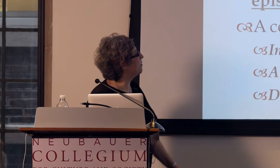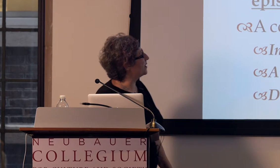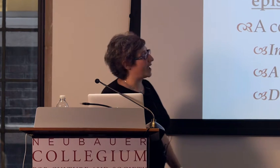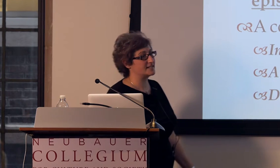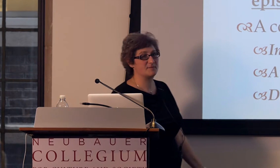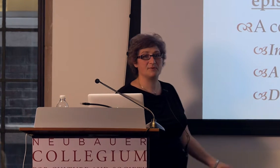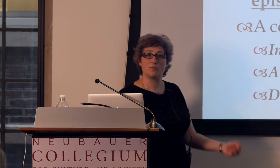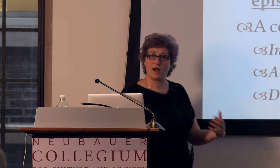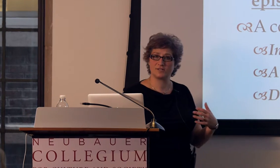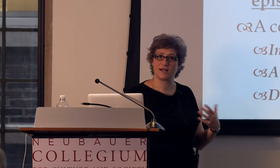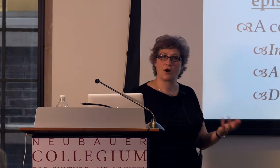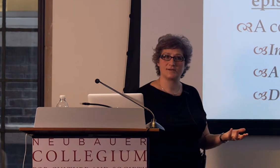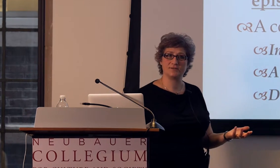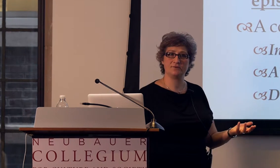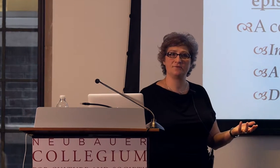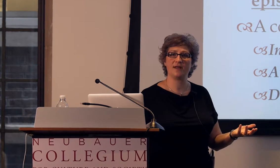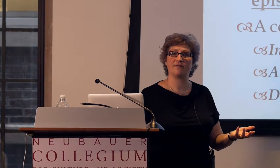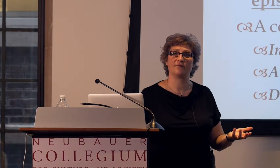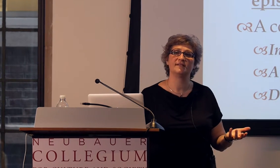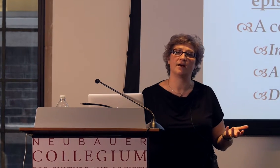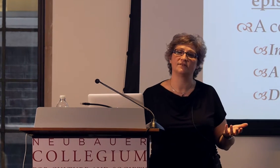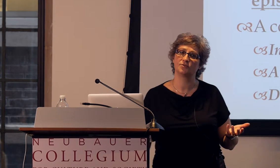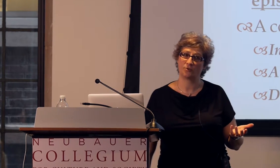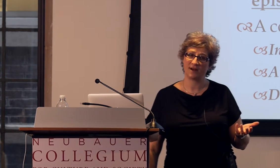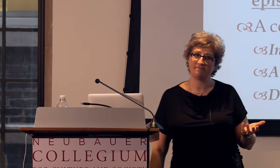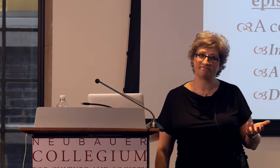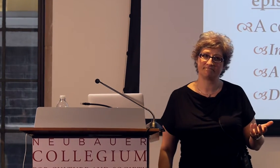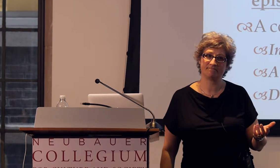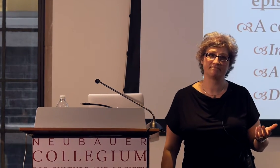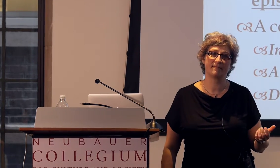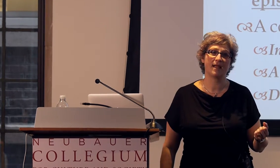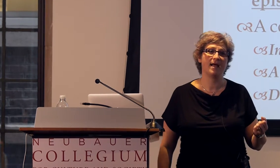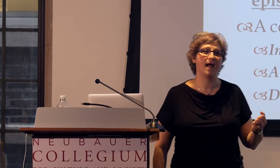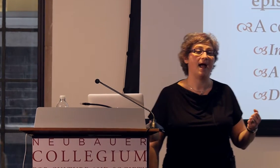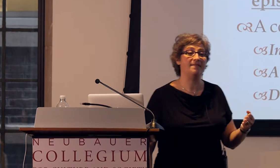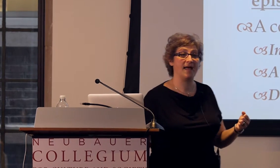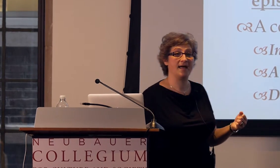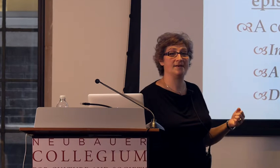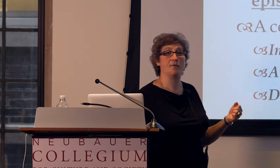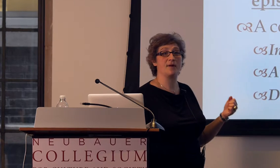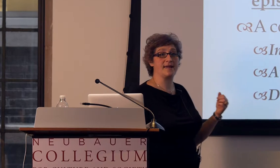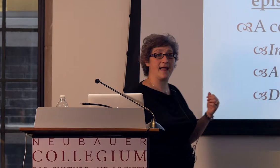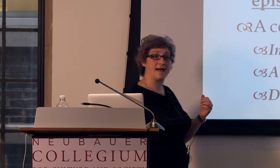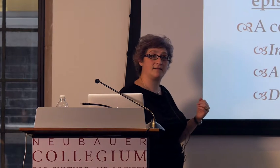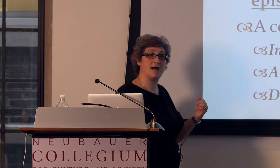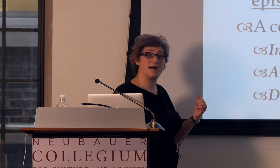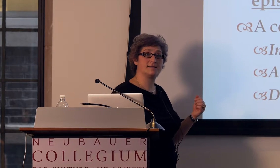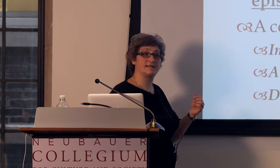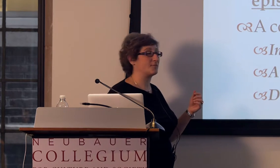We asked people to watch that cartoon and retell the story, and then we analyzed their productions